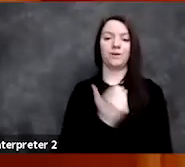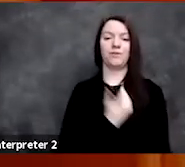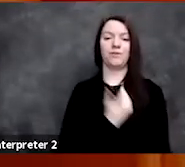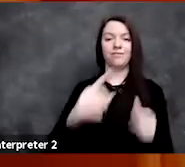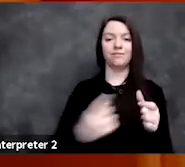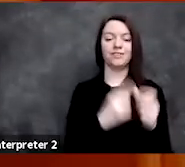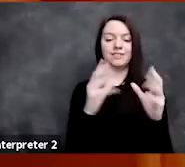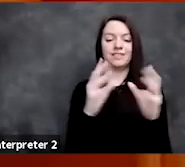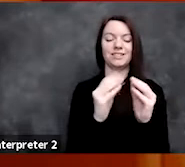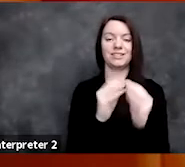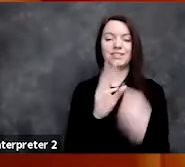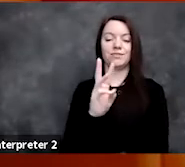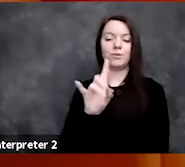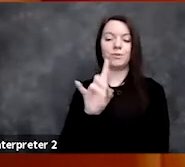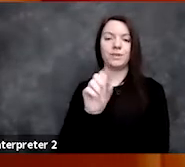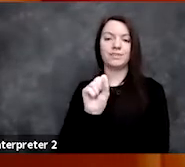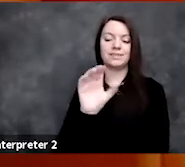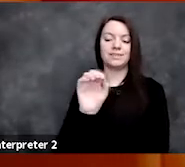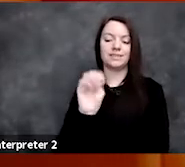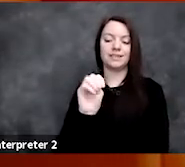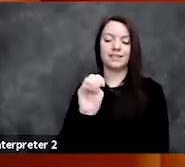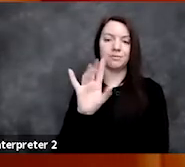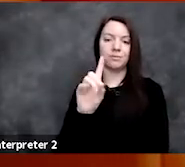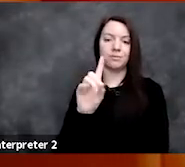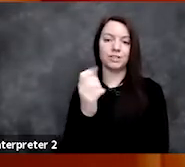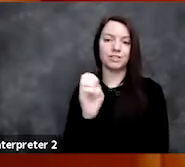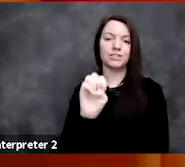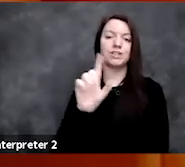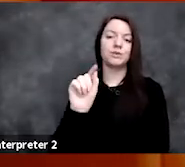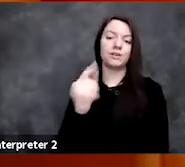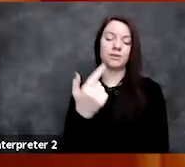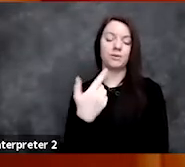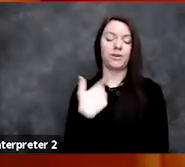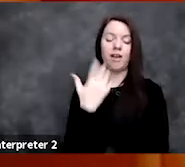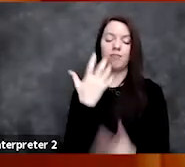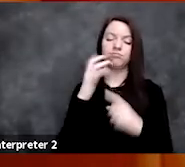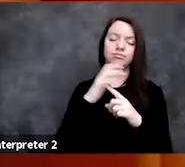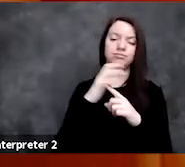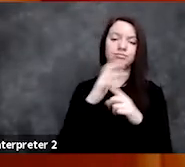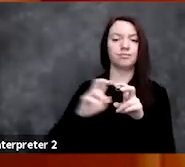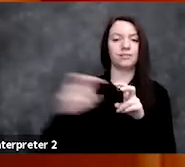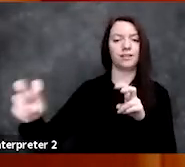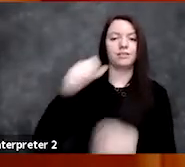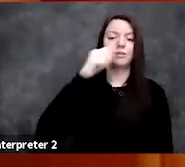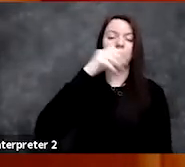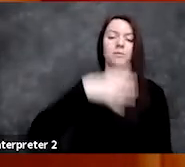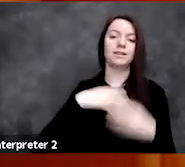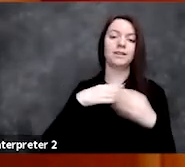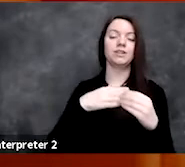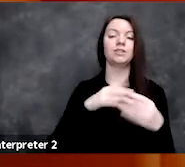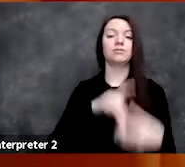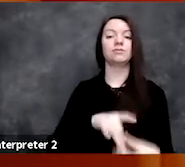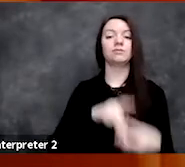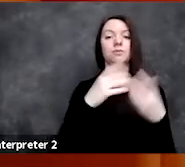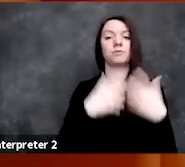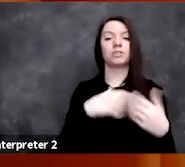with Cambridge 2021. We have an all-star panel of women leaders in machine learning who are assembled this morning